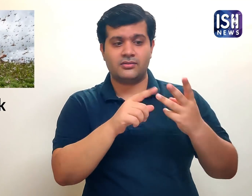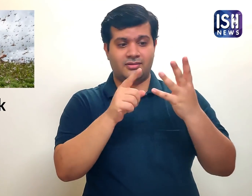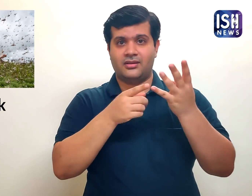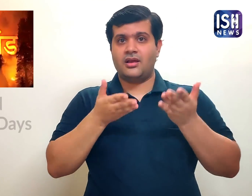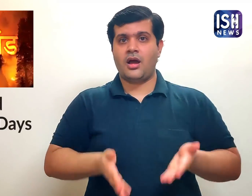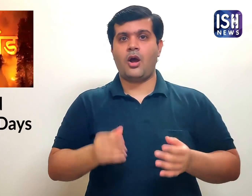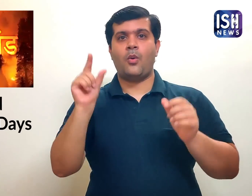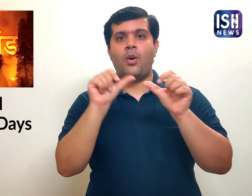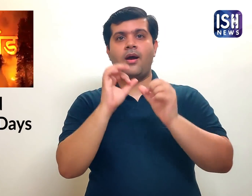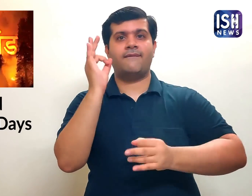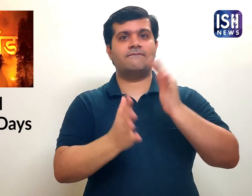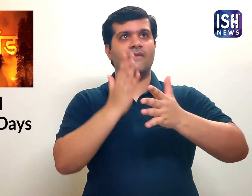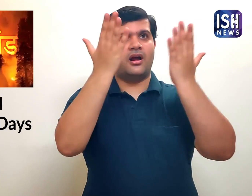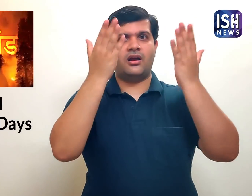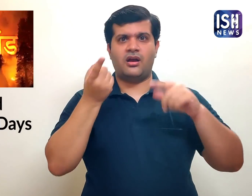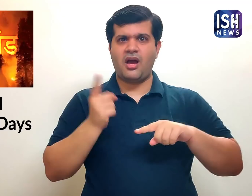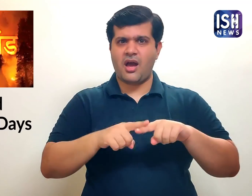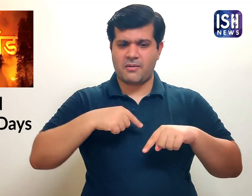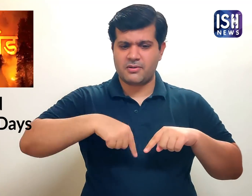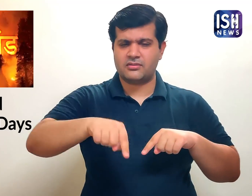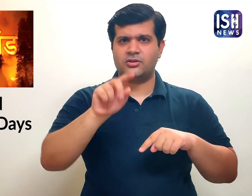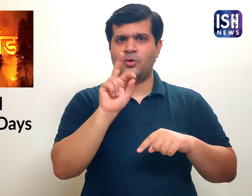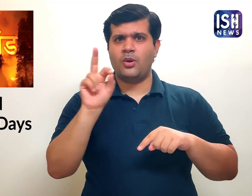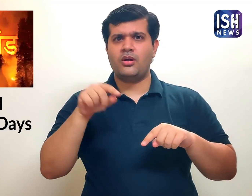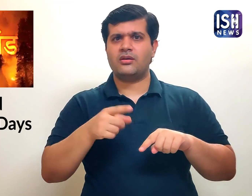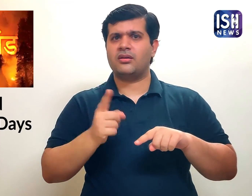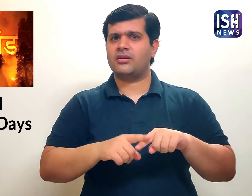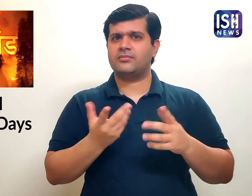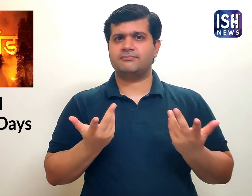and now the Uttarakhand fires.